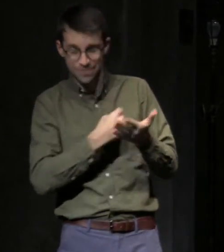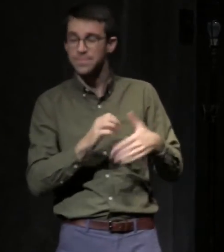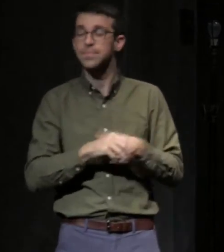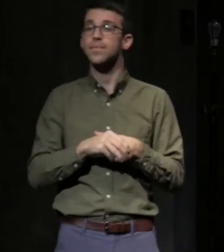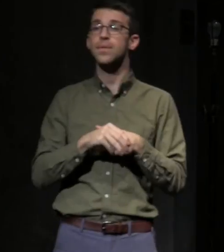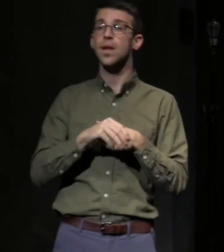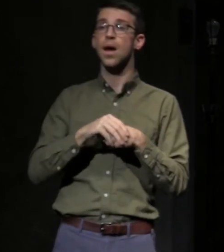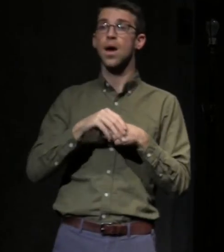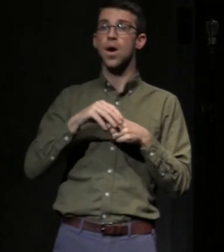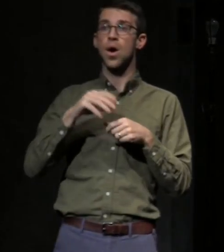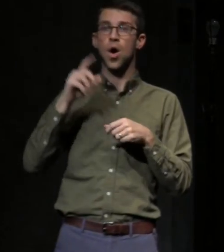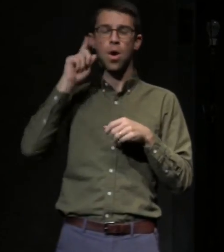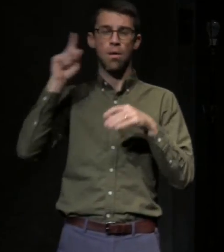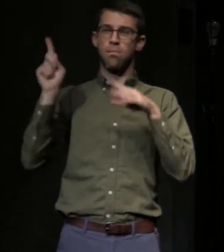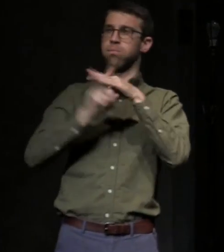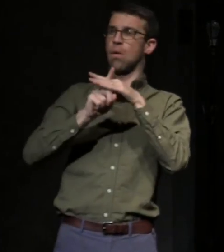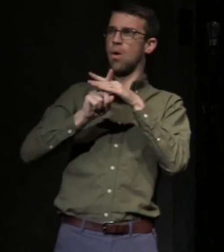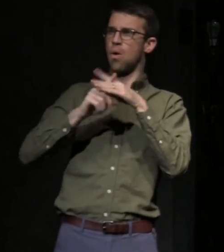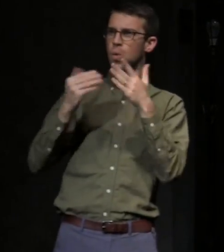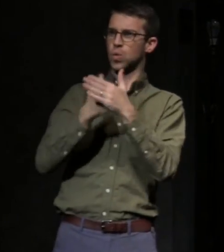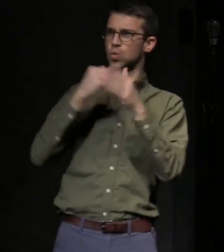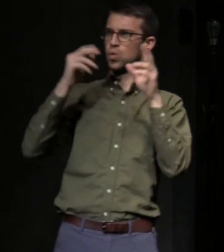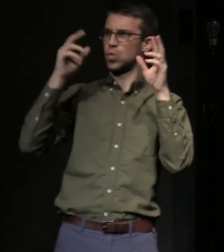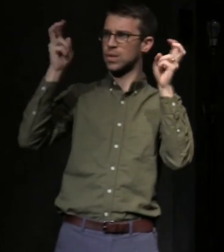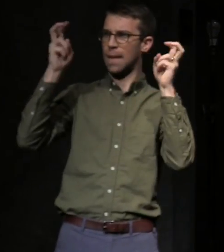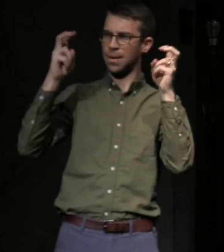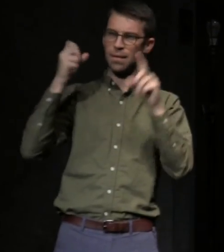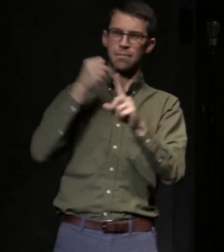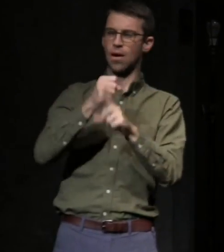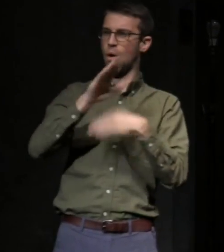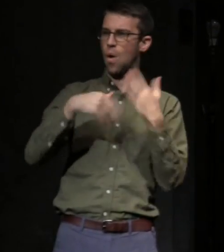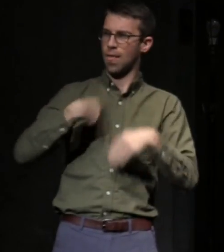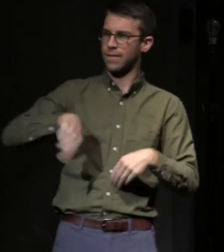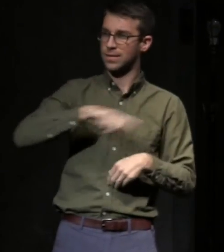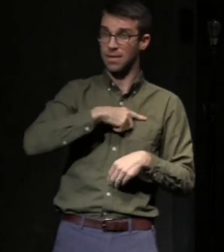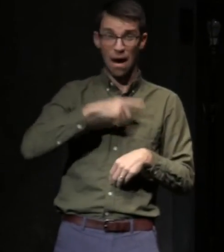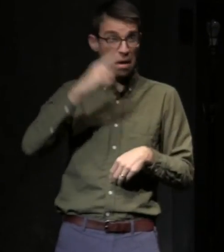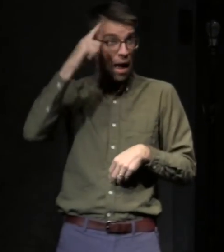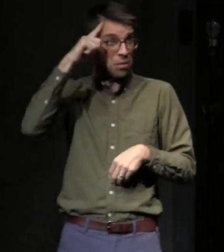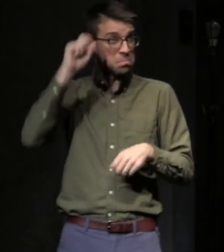that affected us all, and I believe Broadway is better off today because of it. And well, if you